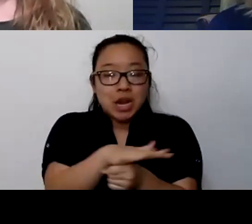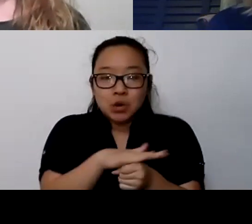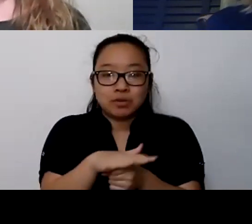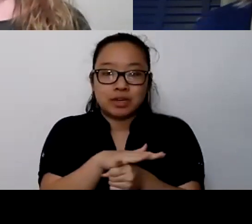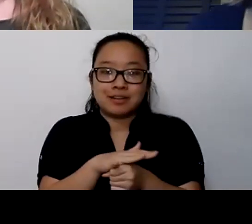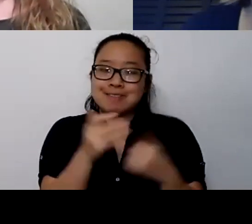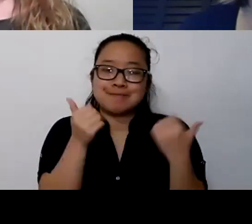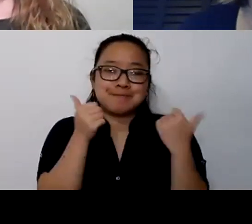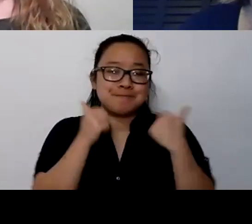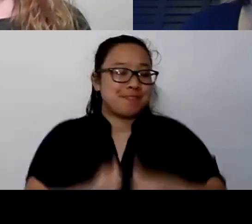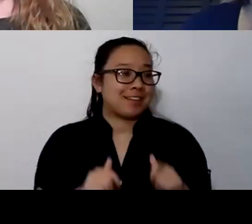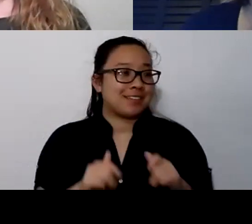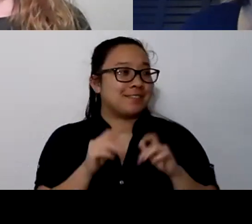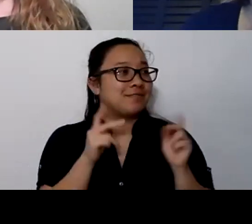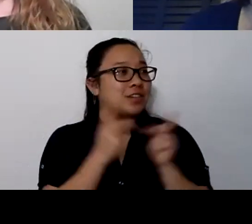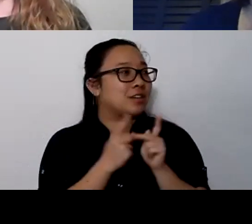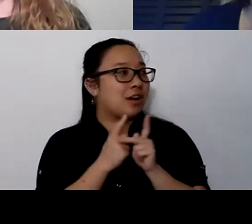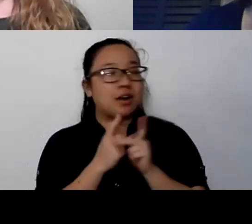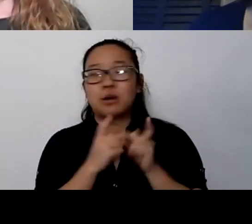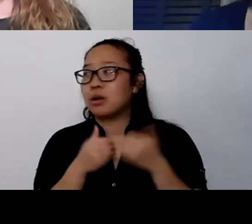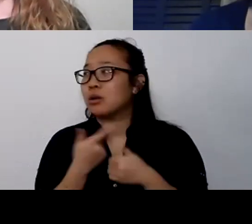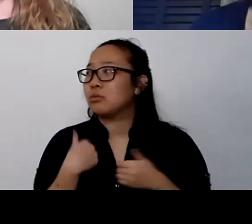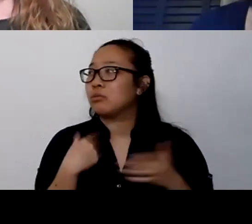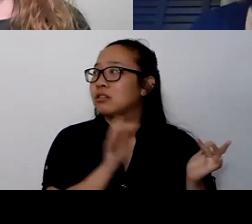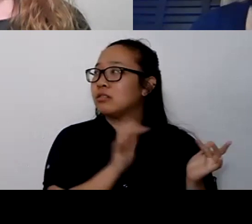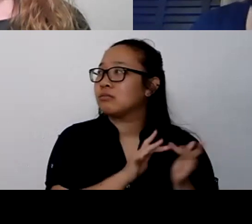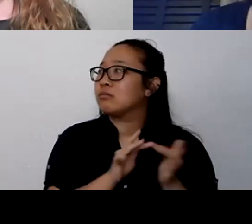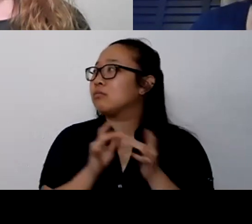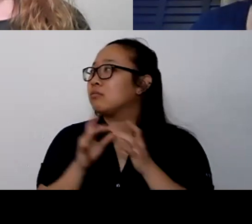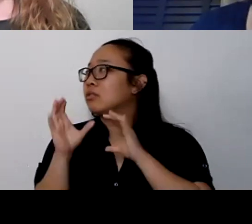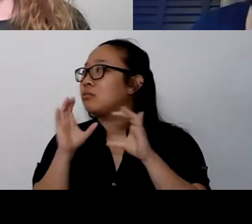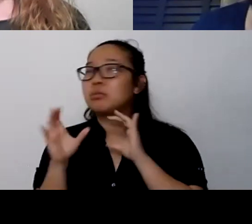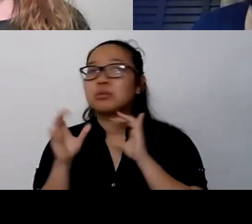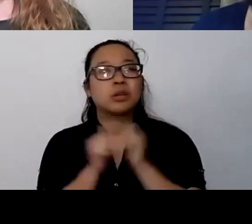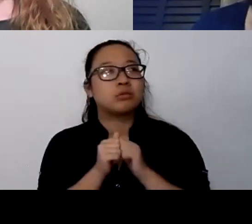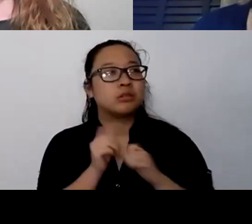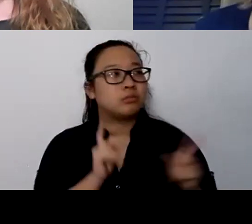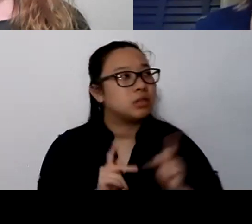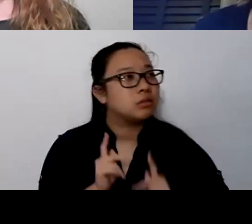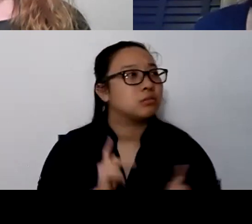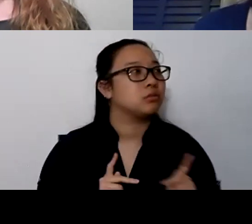And I think, just as important as solving that problem and thinking of different ways to connect,